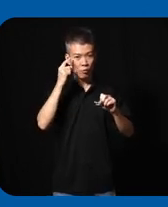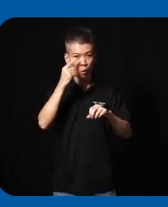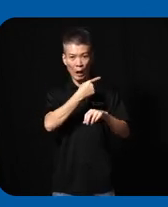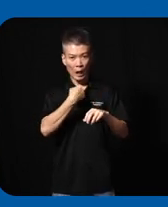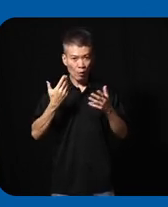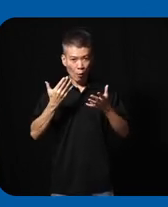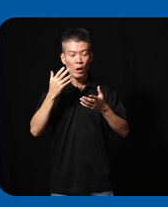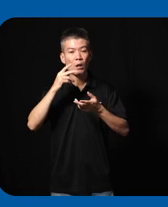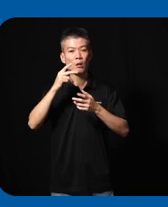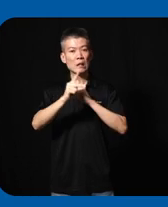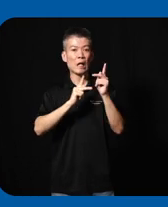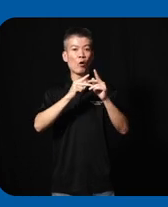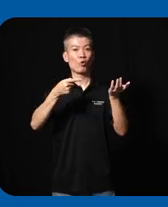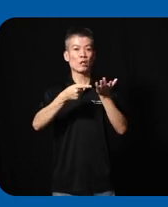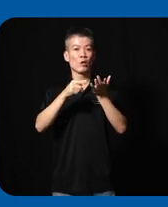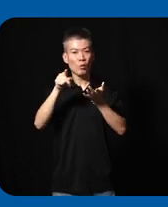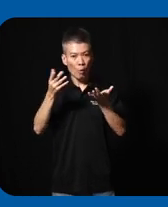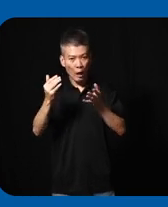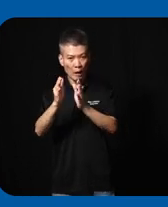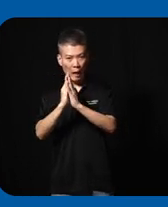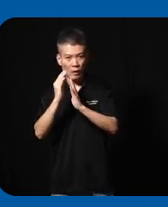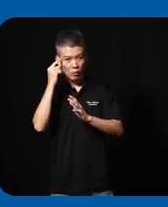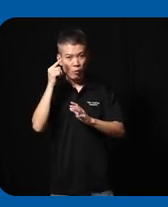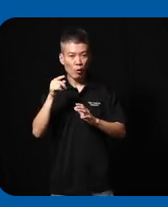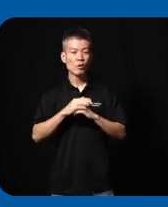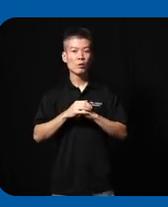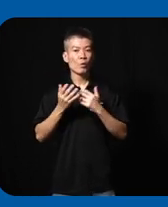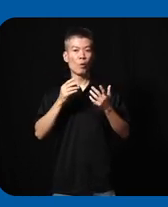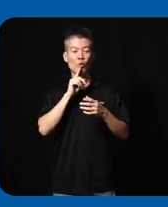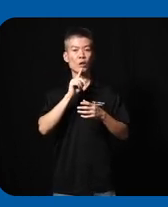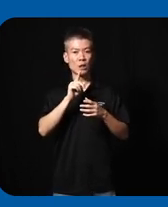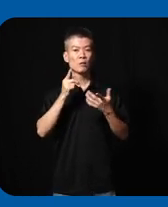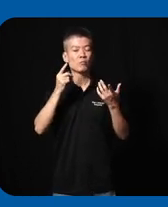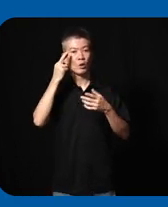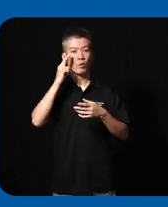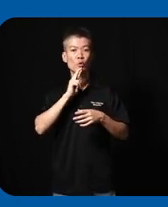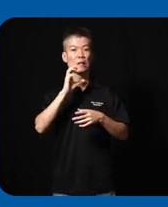what kinds of Technology they were asking for and what was really realistic in our